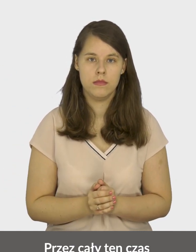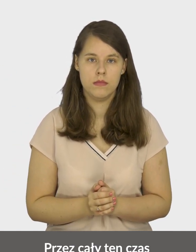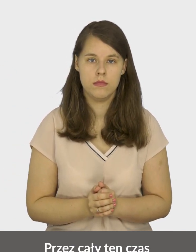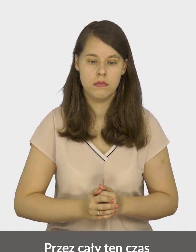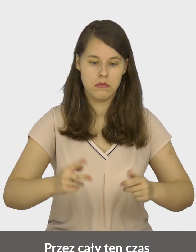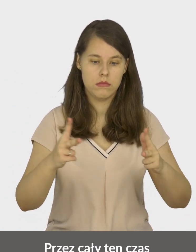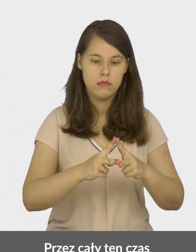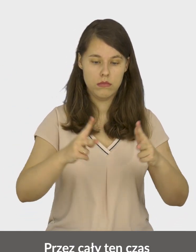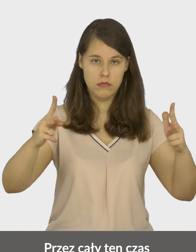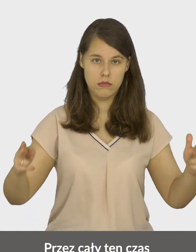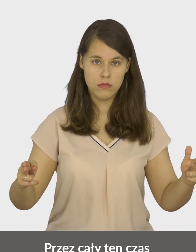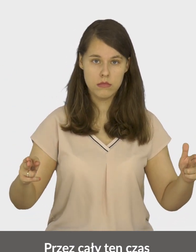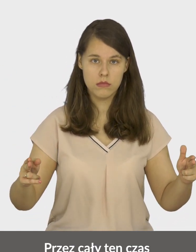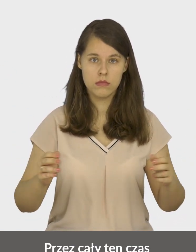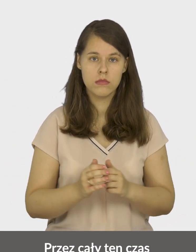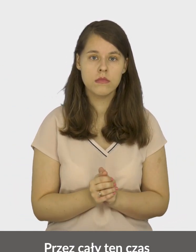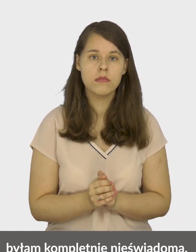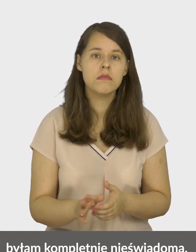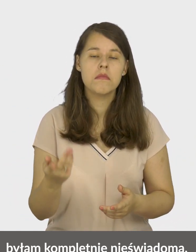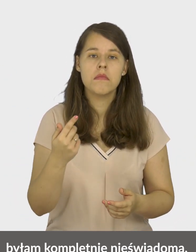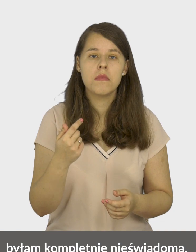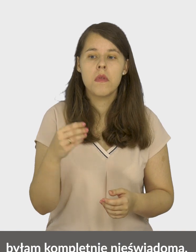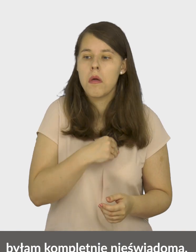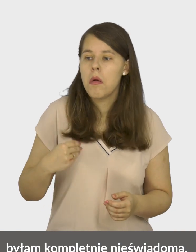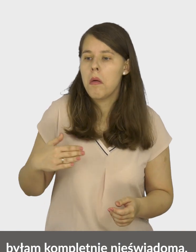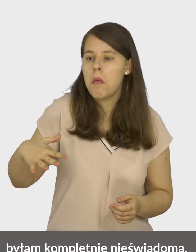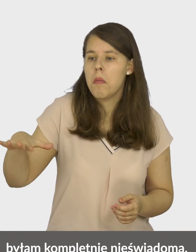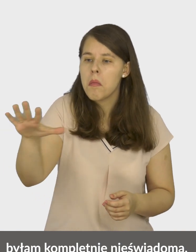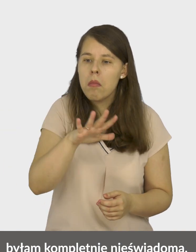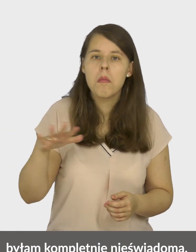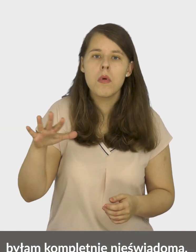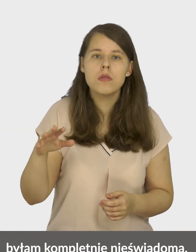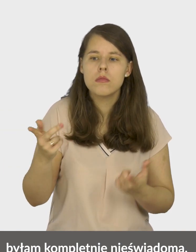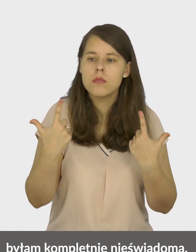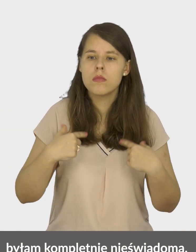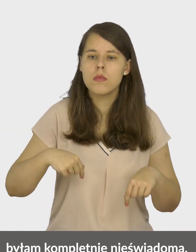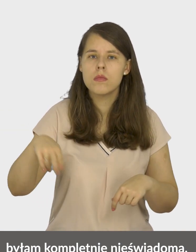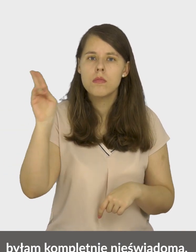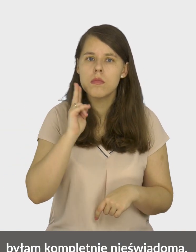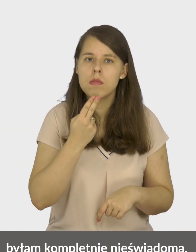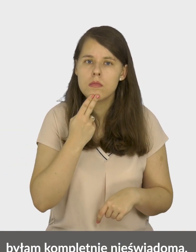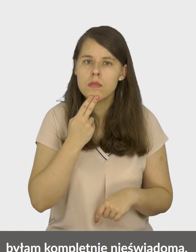Throughout this time I was completely unaware,